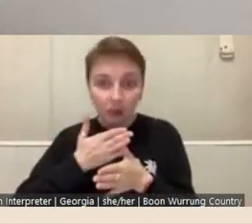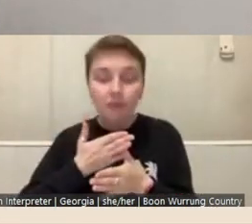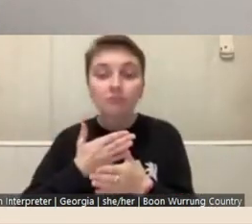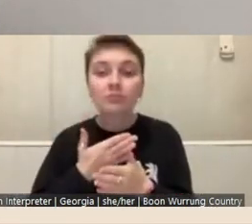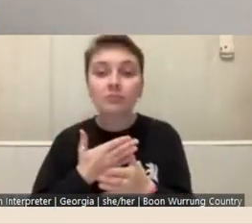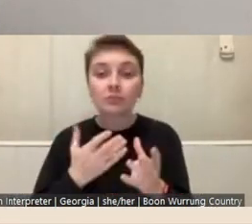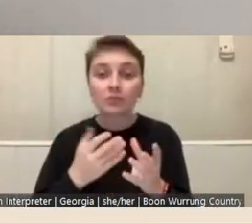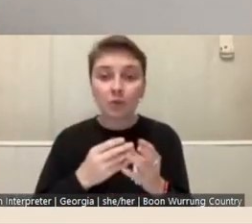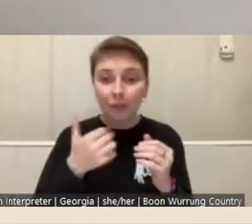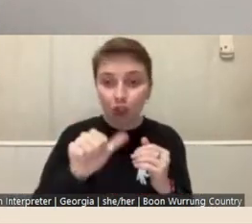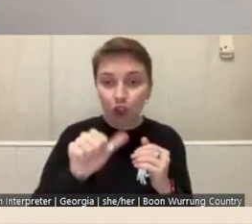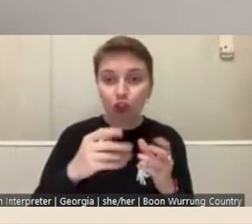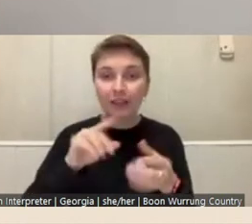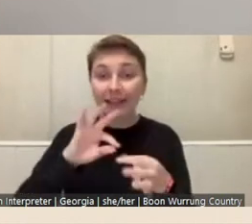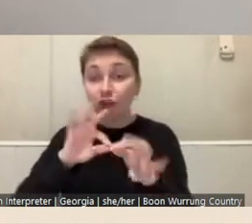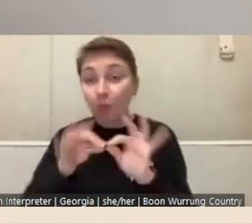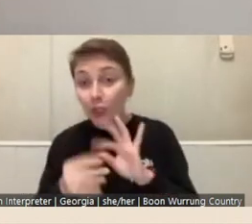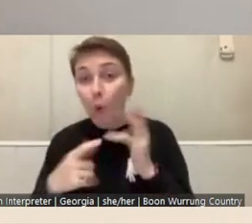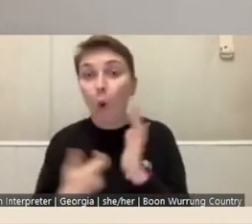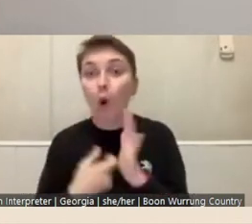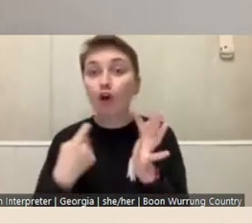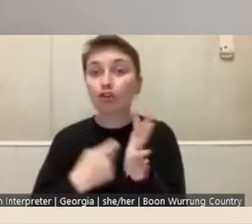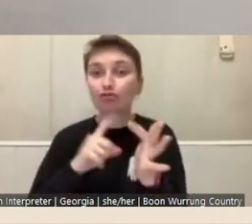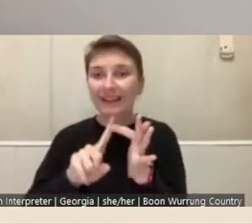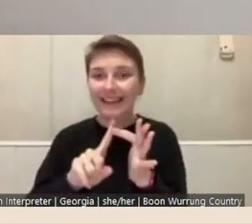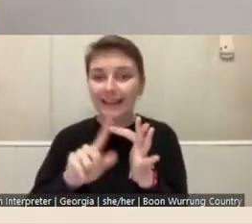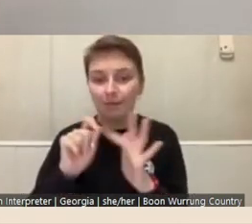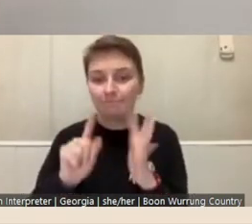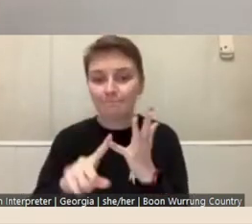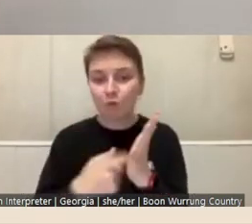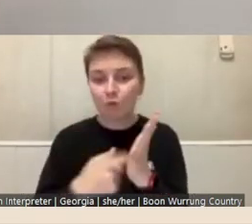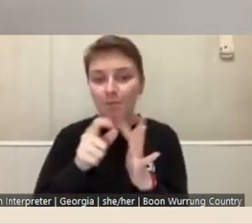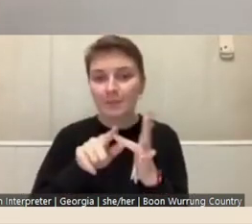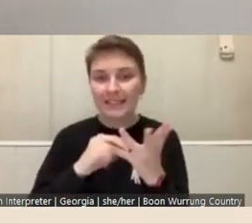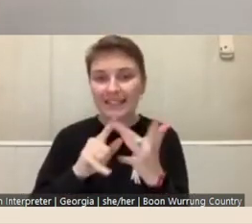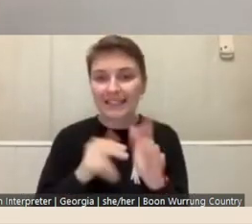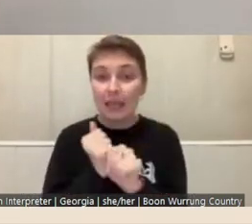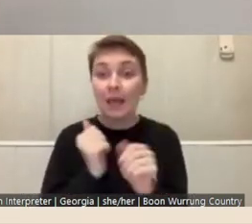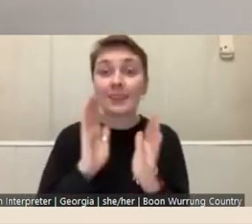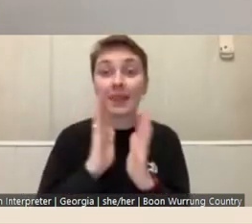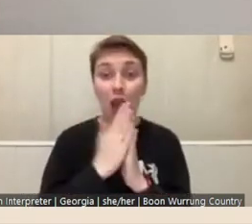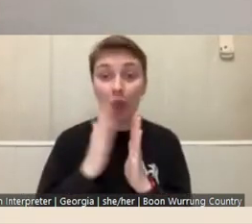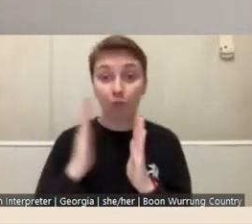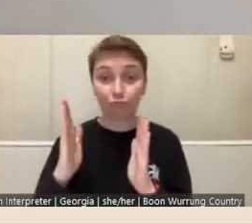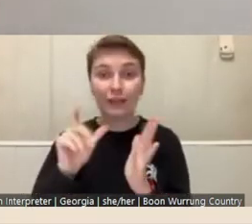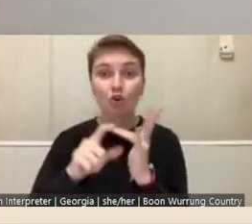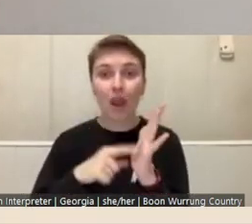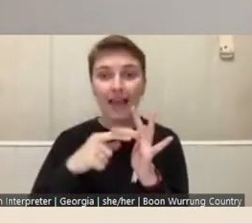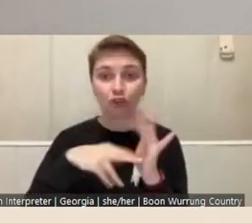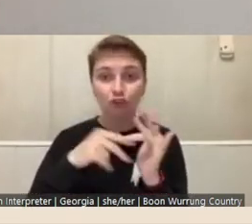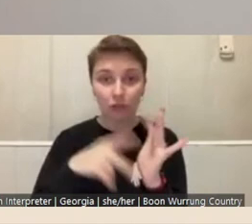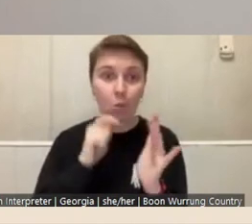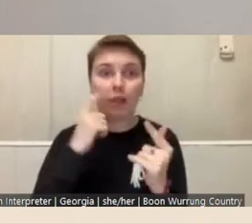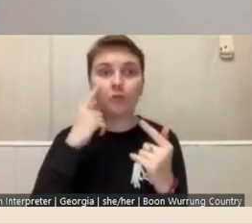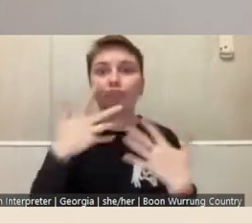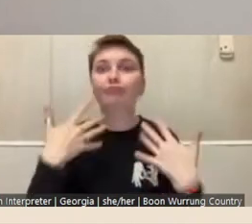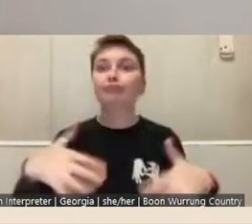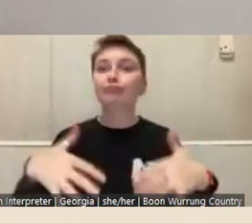or repurposing of the library collection, will stand out, and showcasing your work to the public